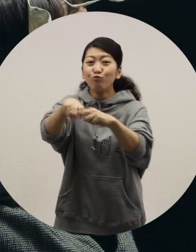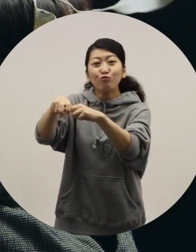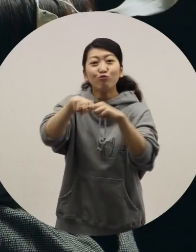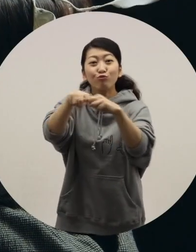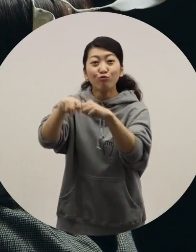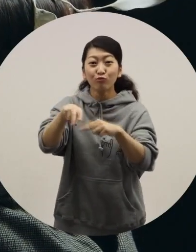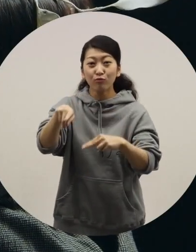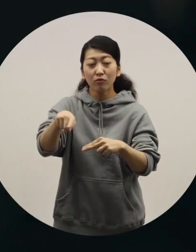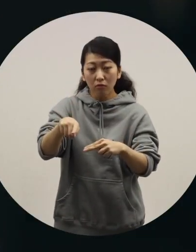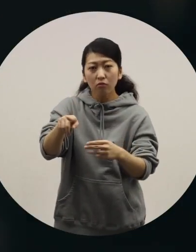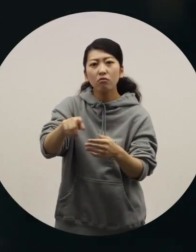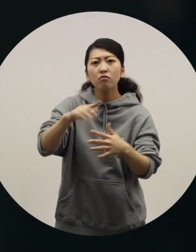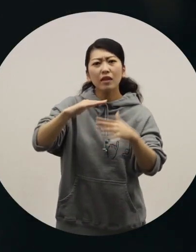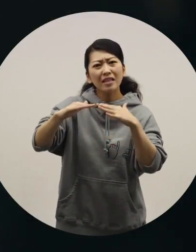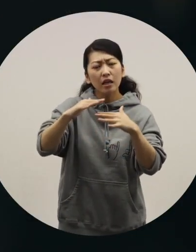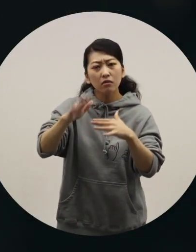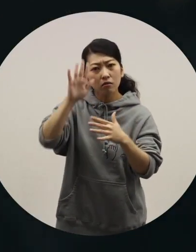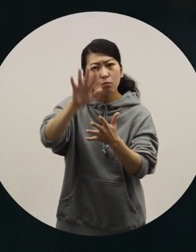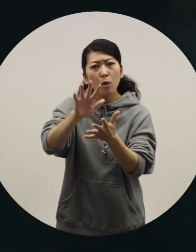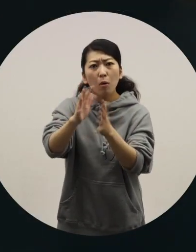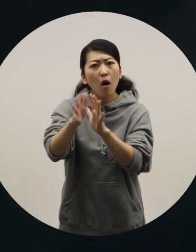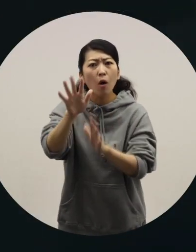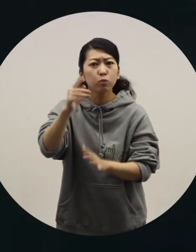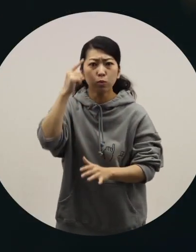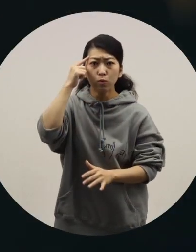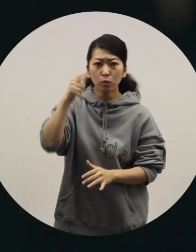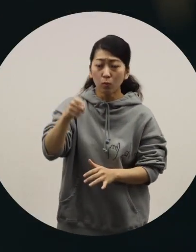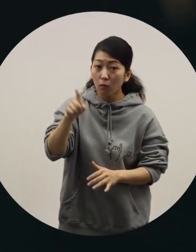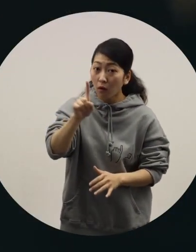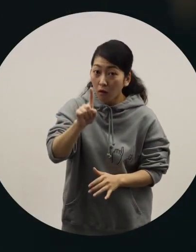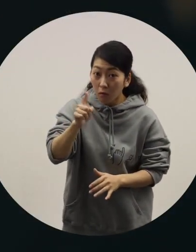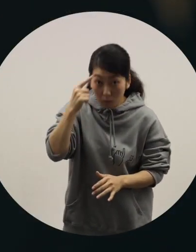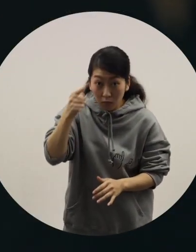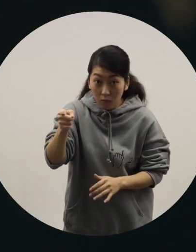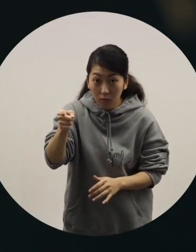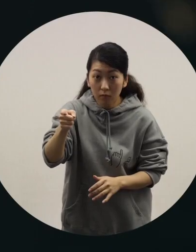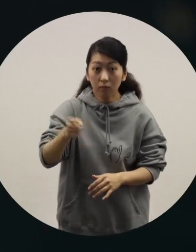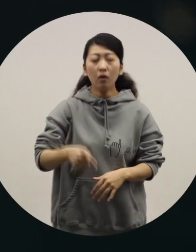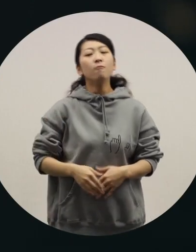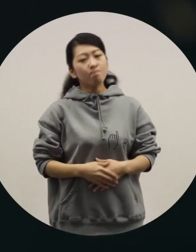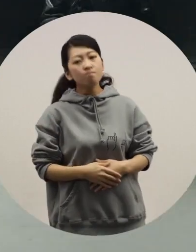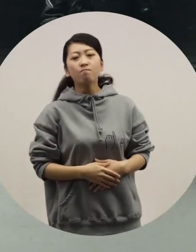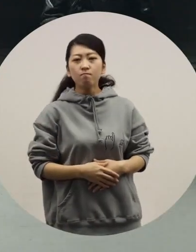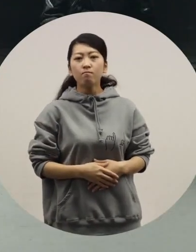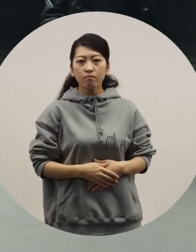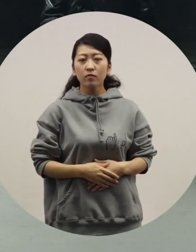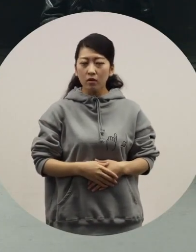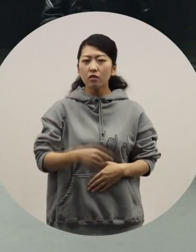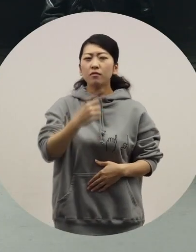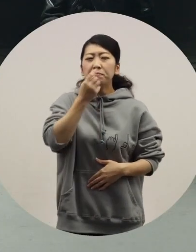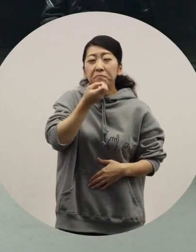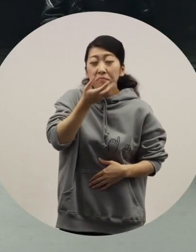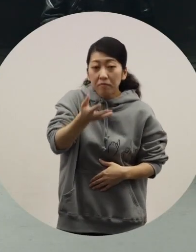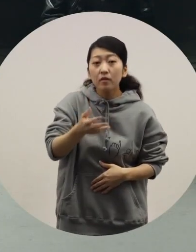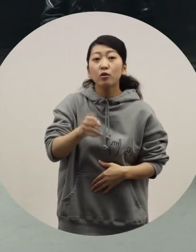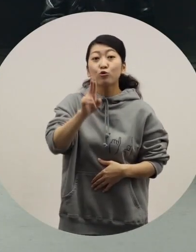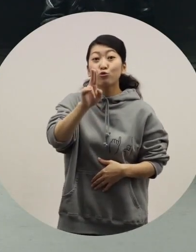I thought some design elements may be changed. Are there any changes in the design? Well, to be honest, I thought